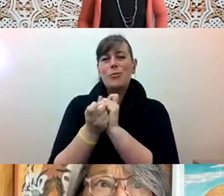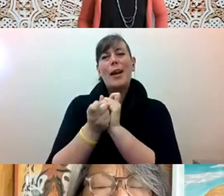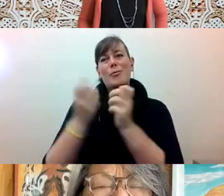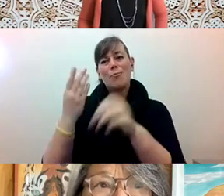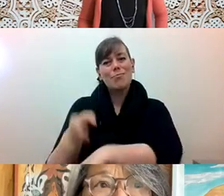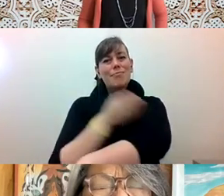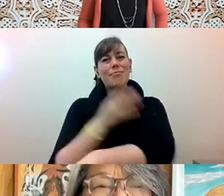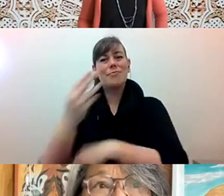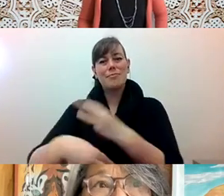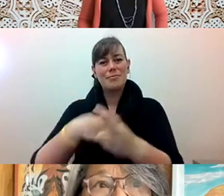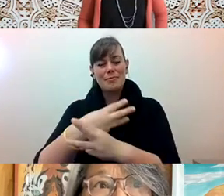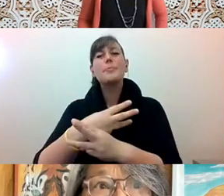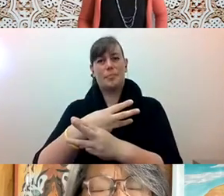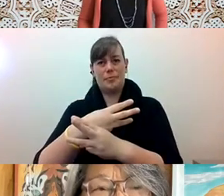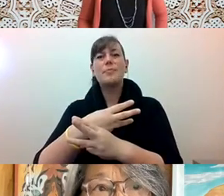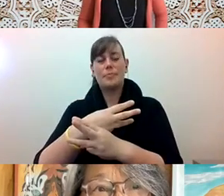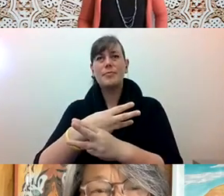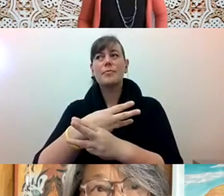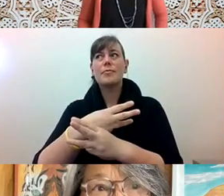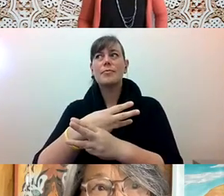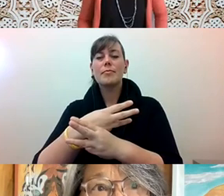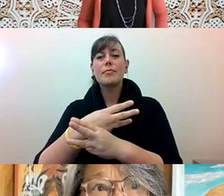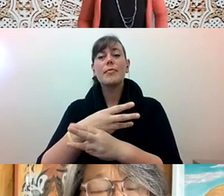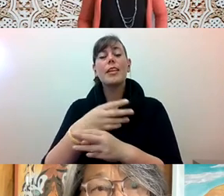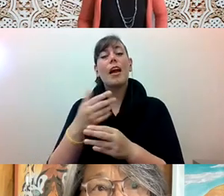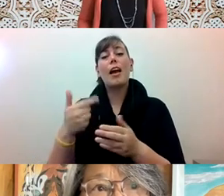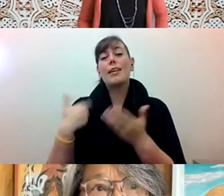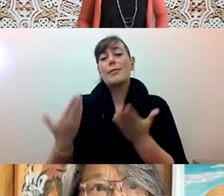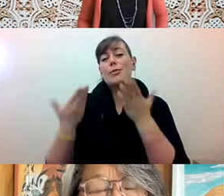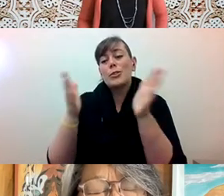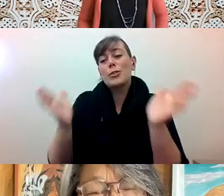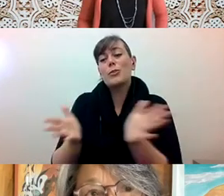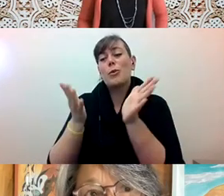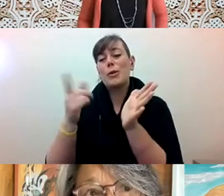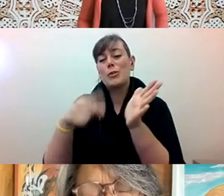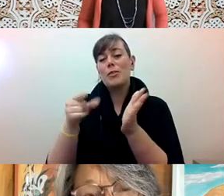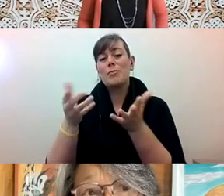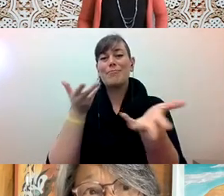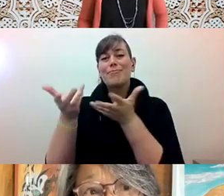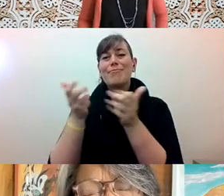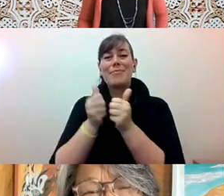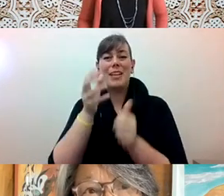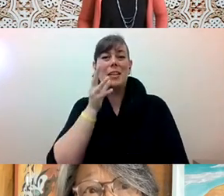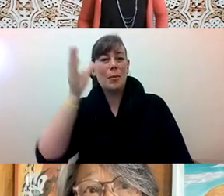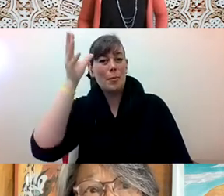pam tau lee: And... and... but then help encourage them to be able to talk to their parents in a way that